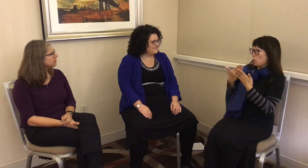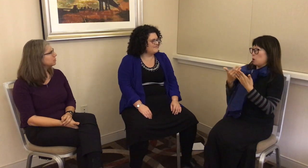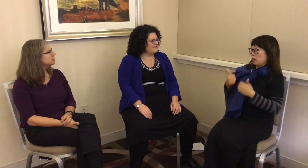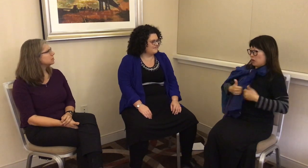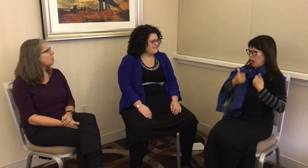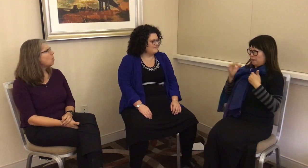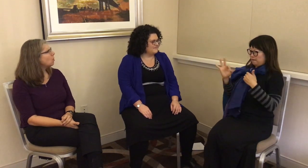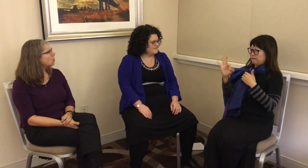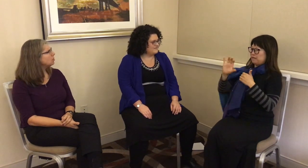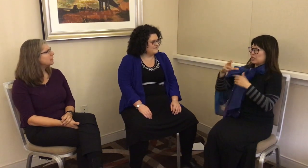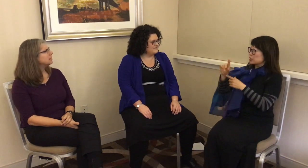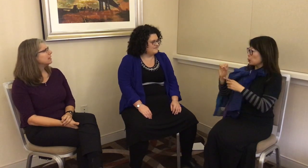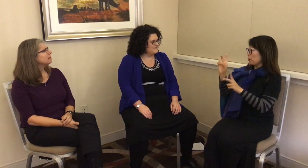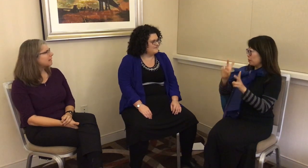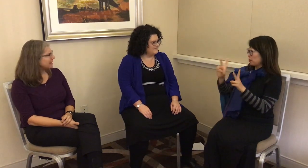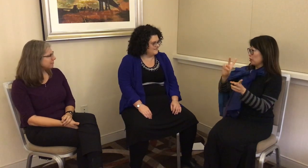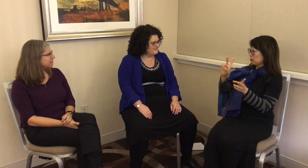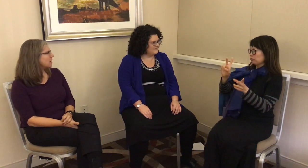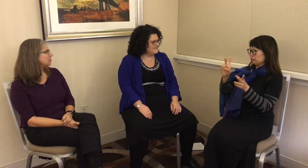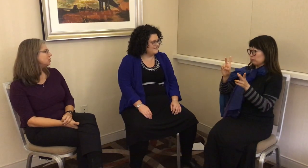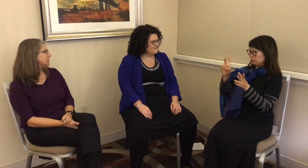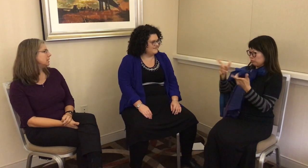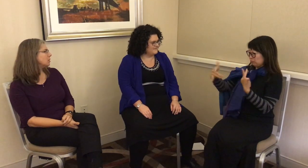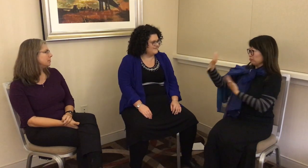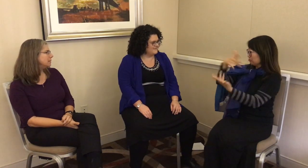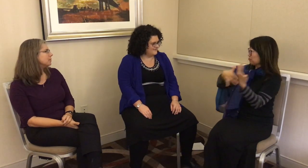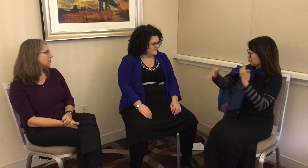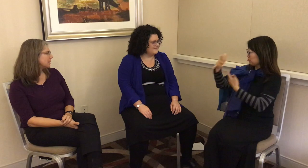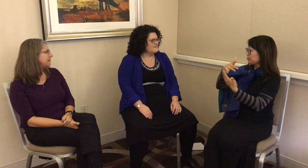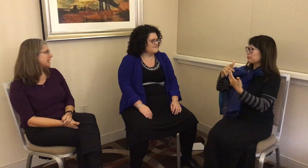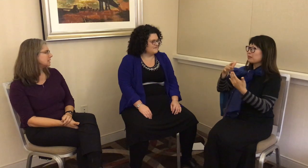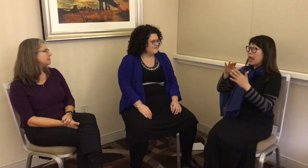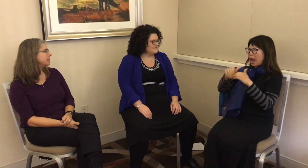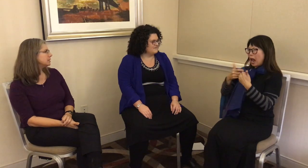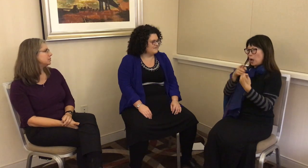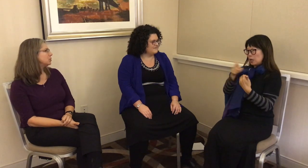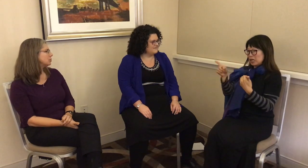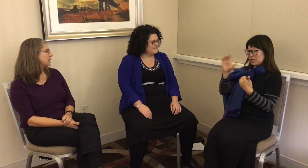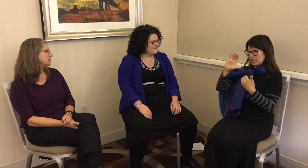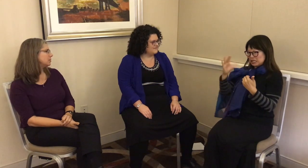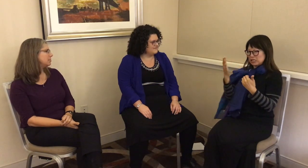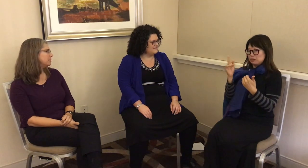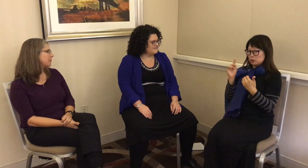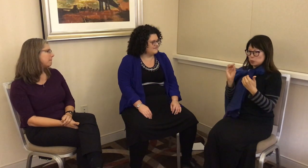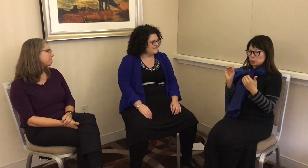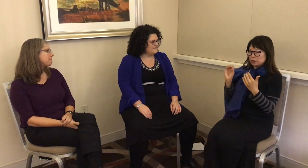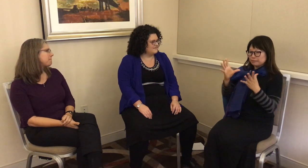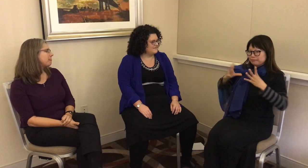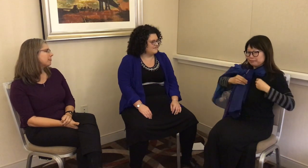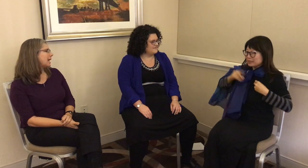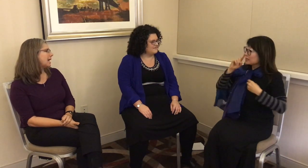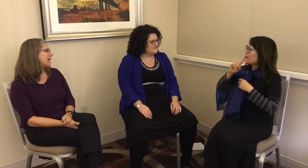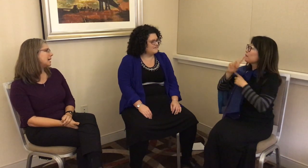it was the whole life of Chatino people and that experience of socialising with people